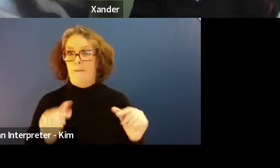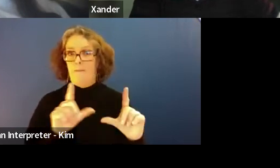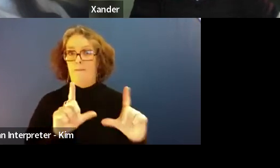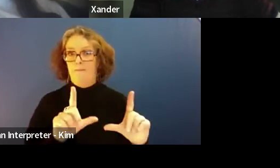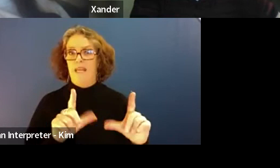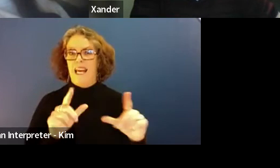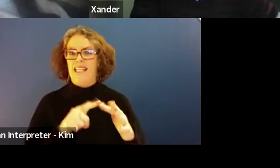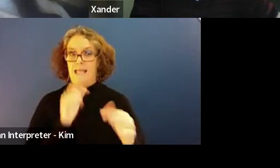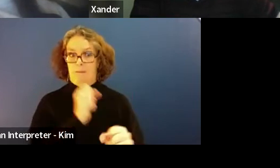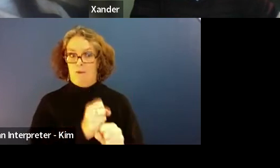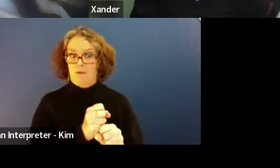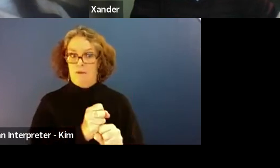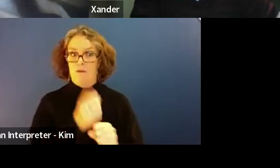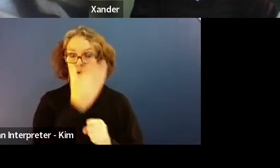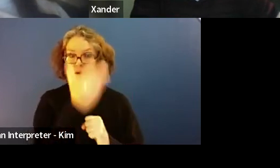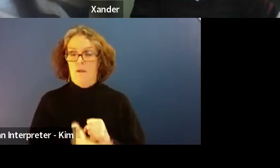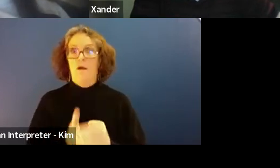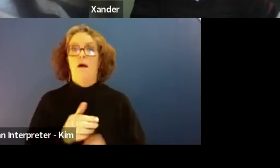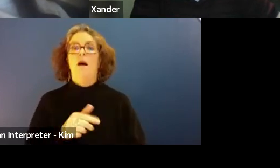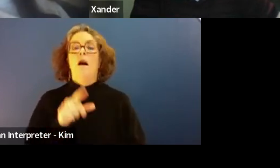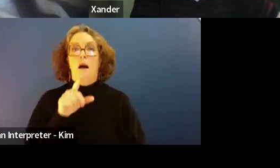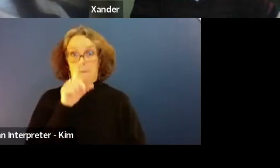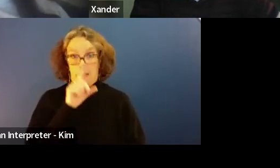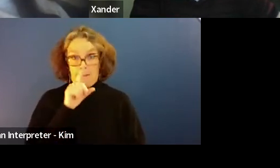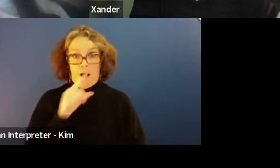People can choose not to hear the information.